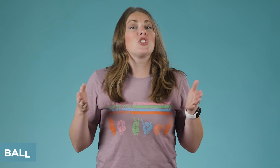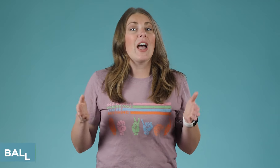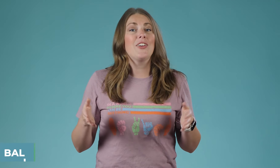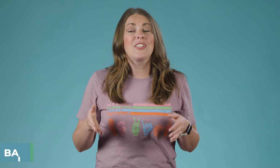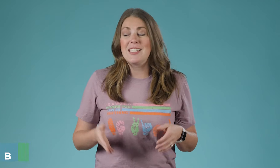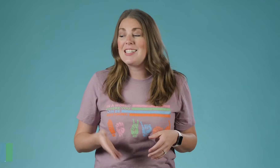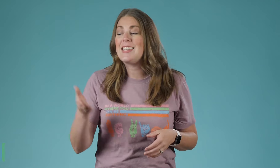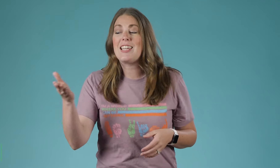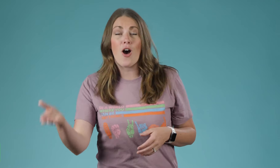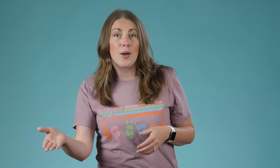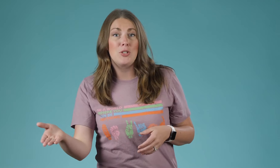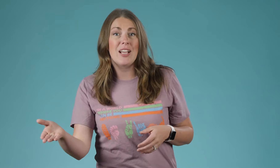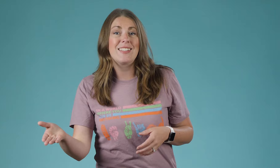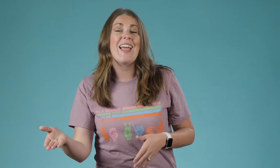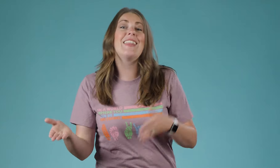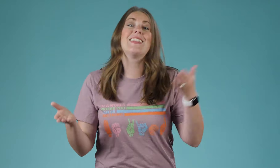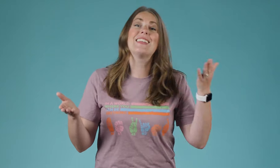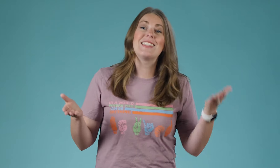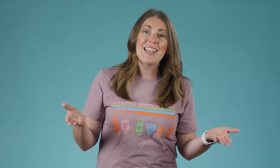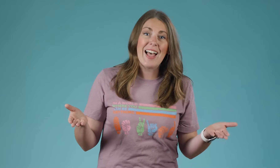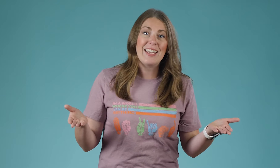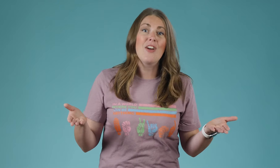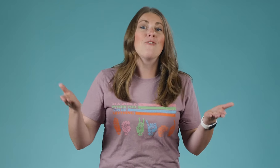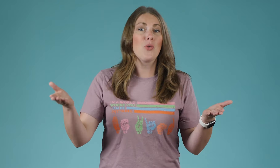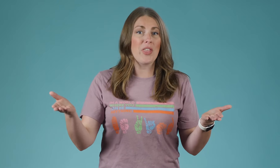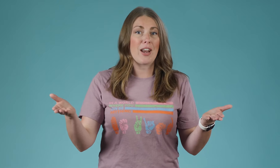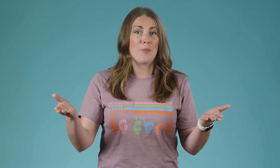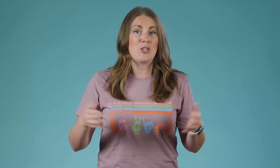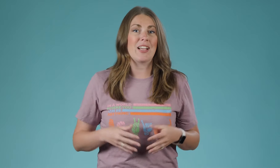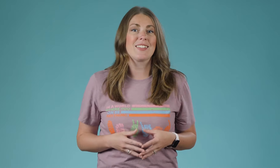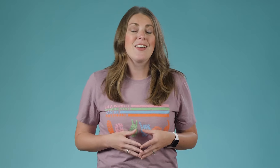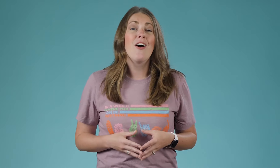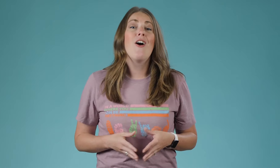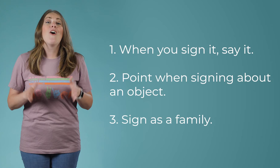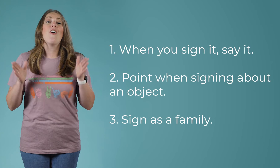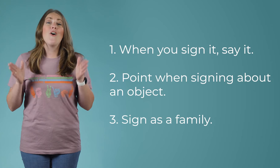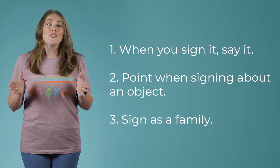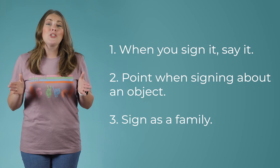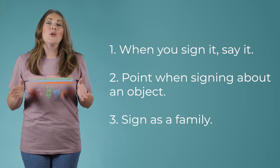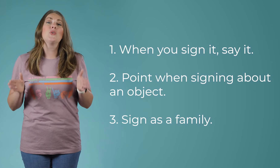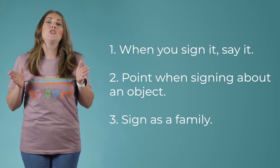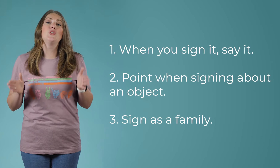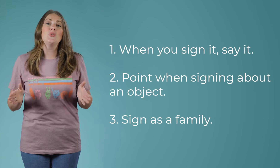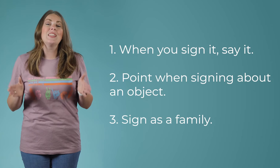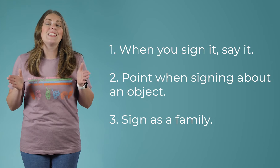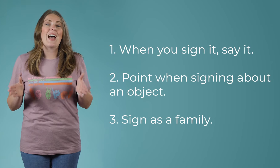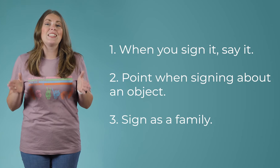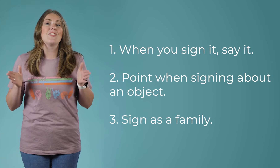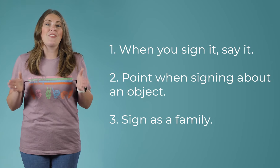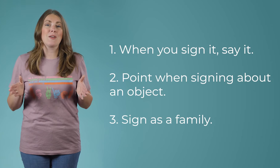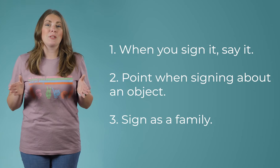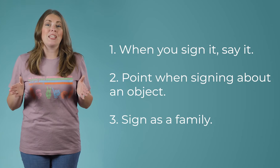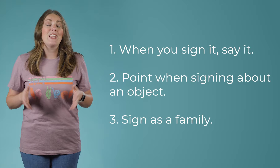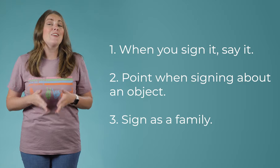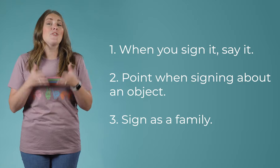child can see the object and then the sign for that object. Also do this as a family. If the